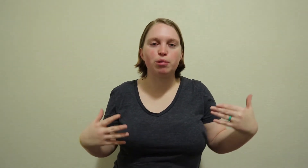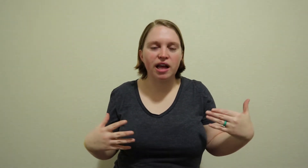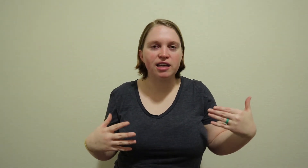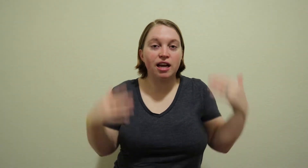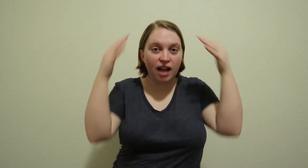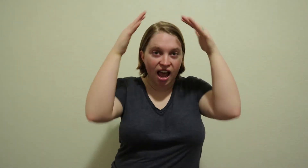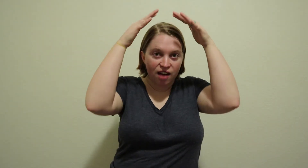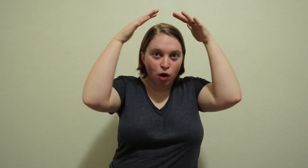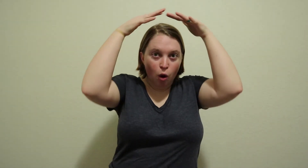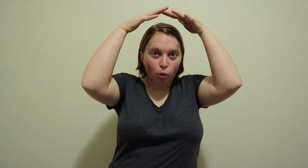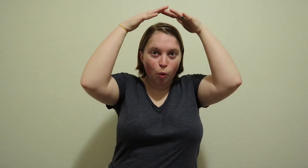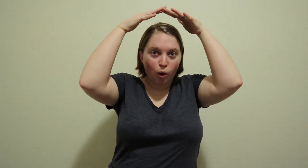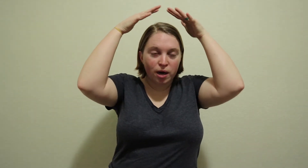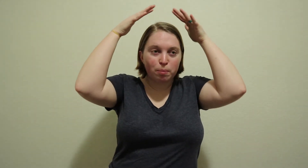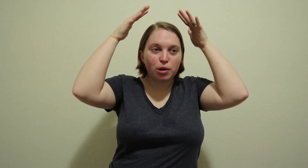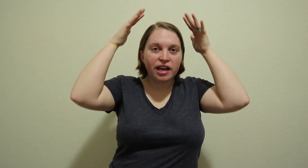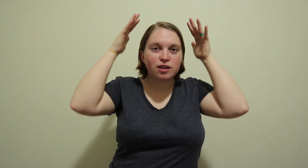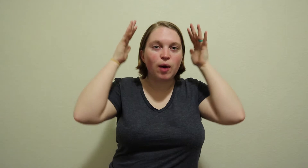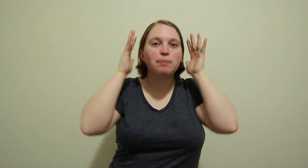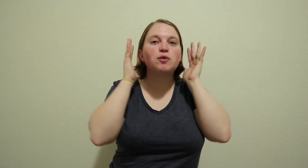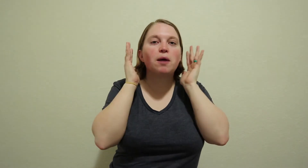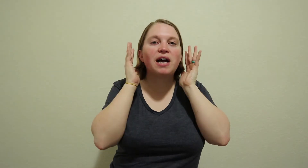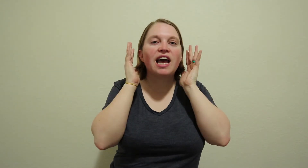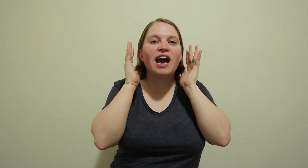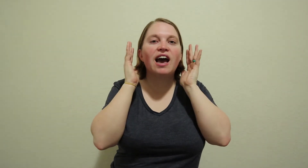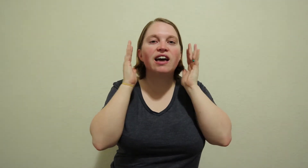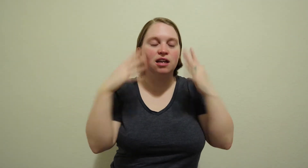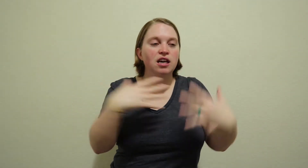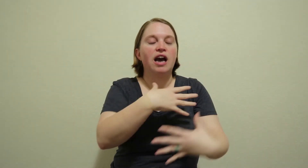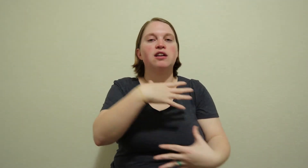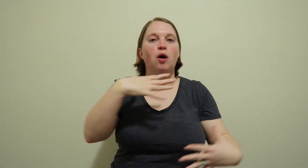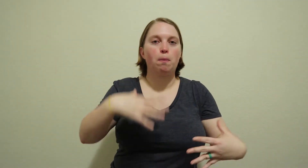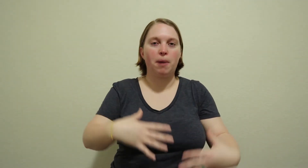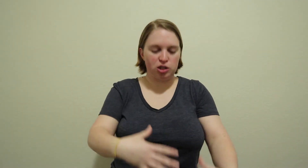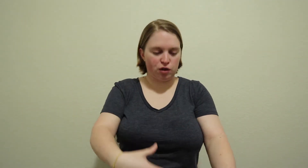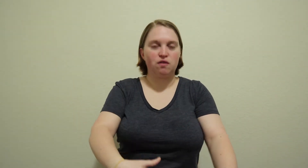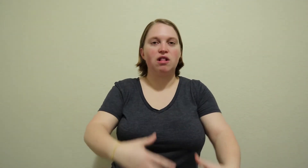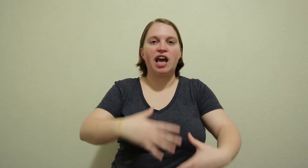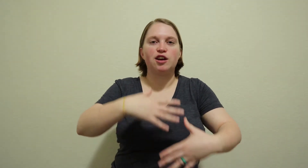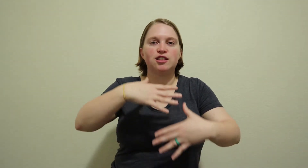blankets like I have warm blanket wrapped around my head and a bunch of layers of